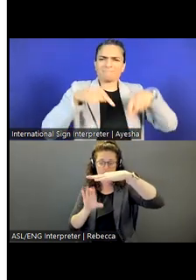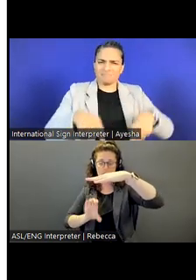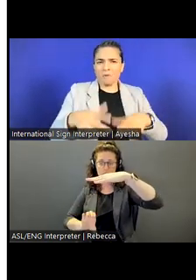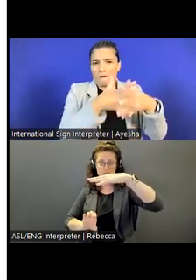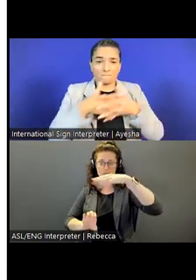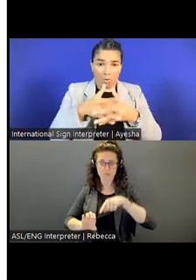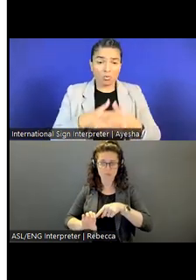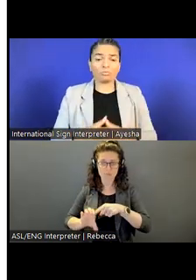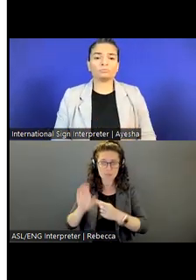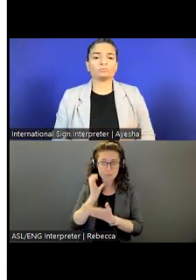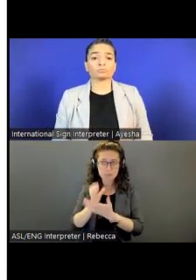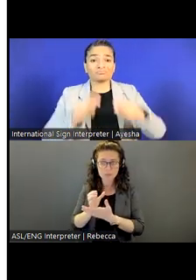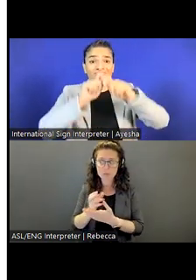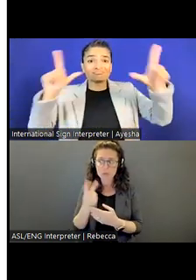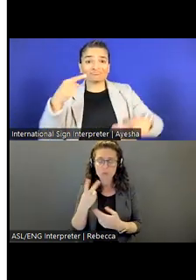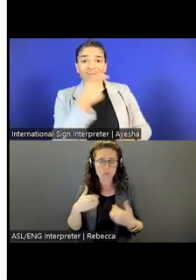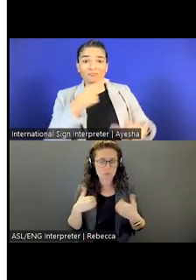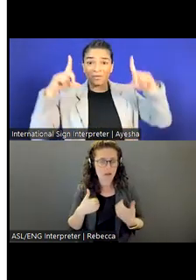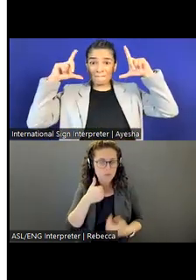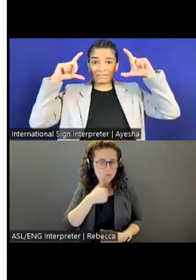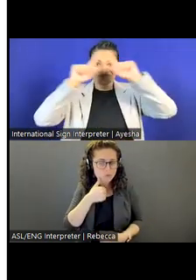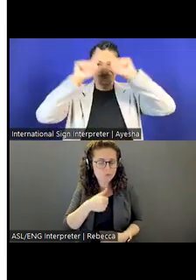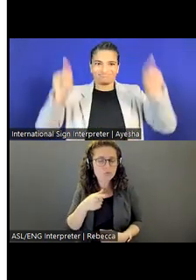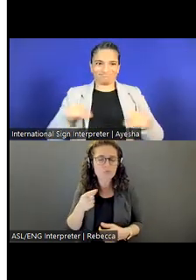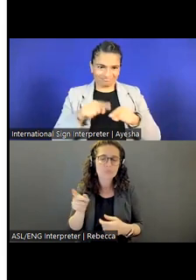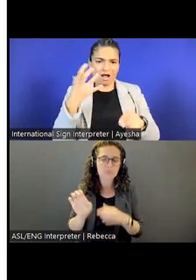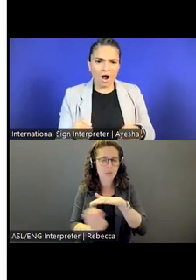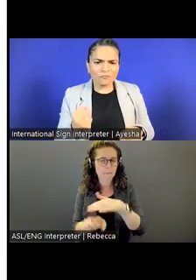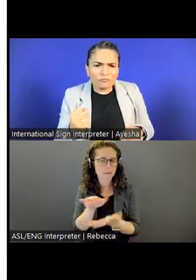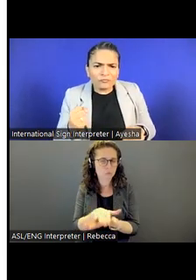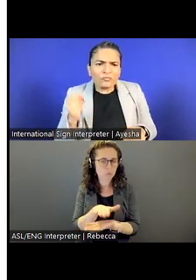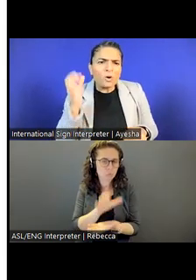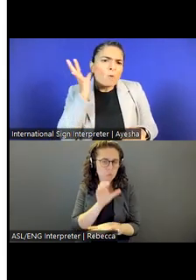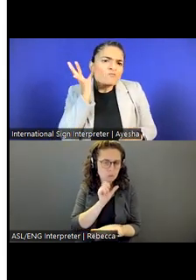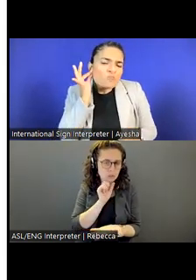There are two young girls of primary school age. They are in a field.